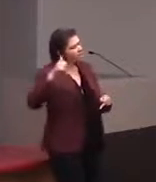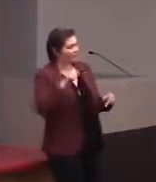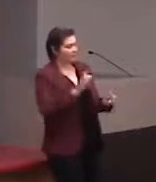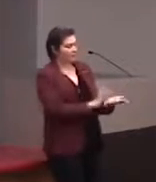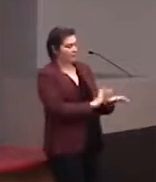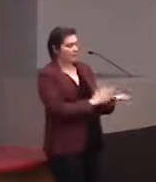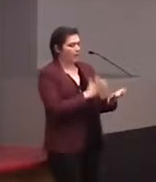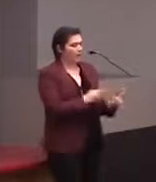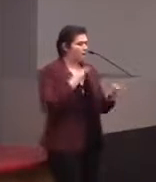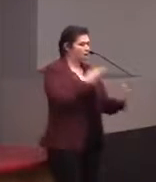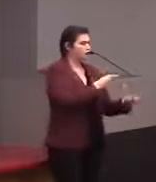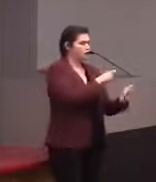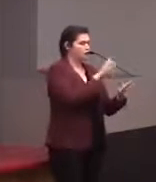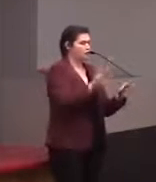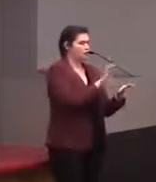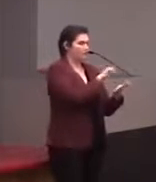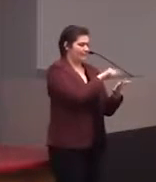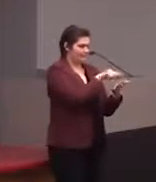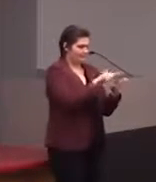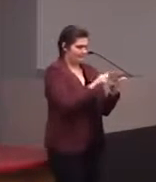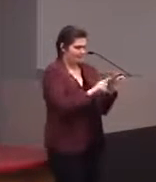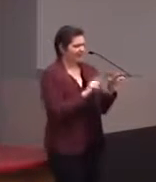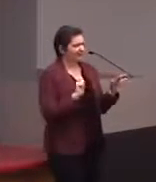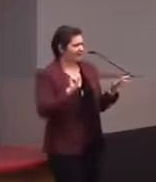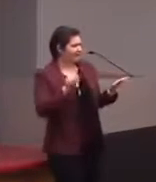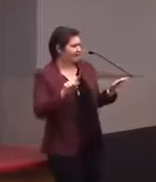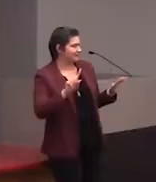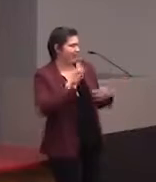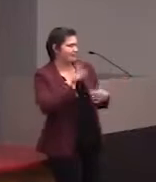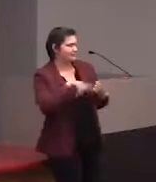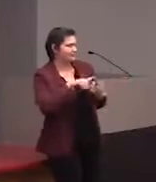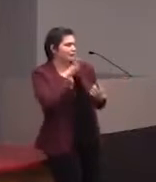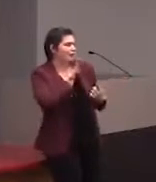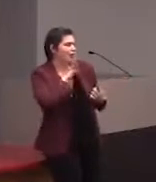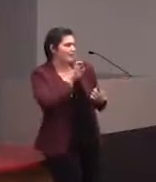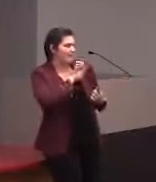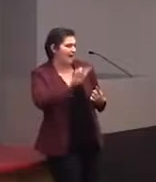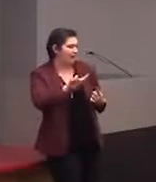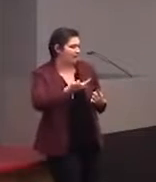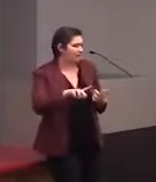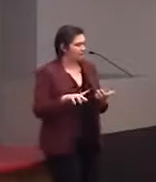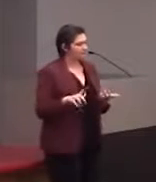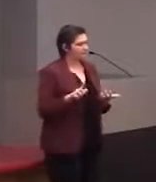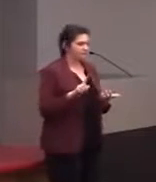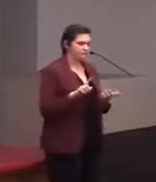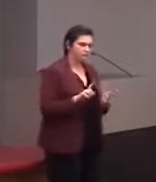to be able to do so I have asked about TalkBack, so it's something I wanna learn... First of all I need to learn how to use TalkBack,